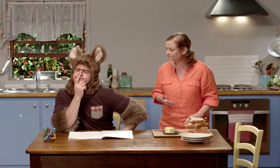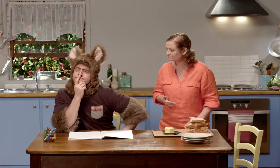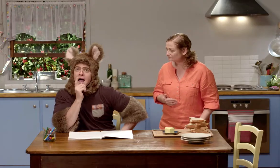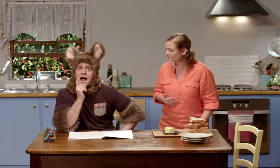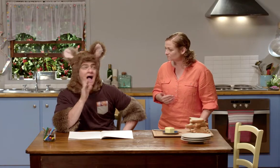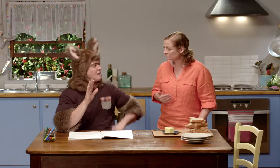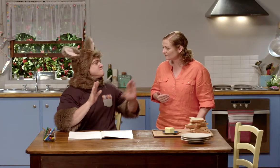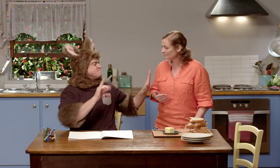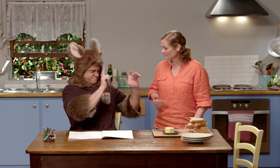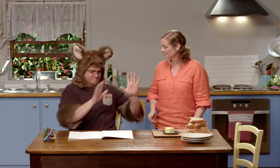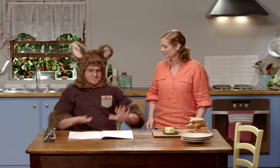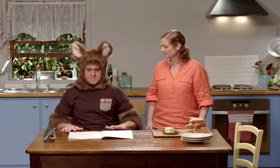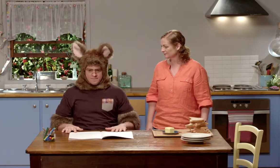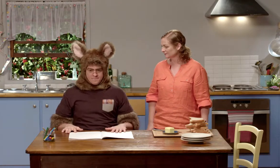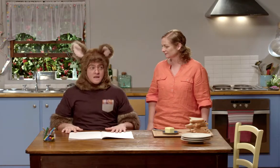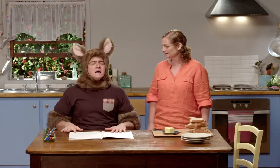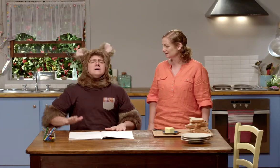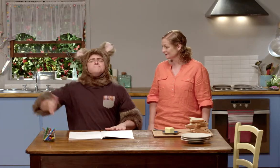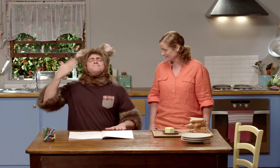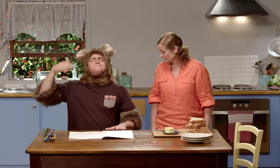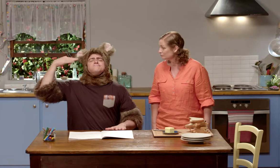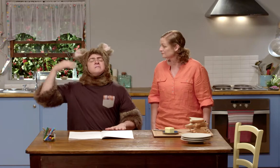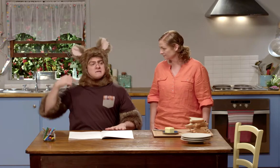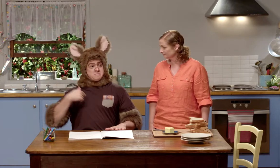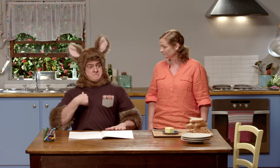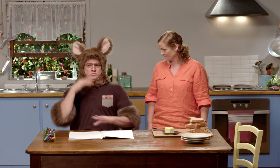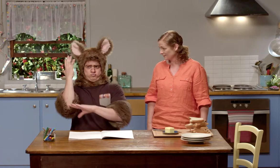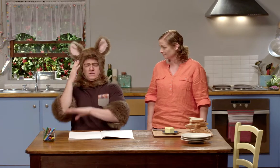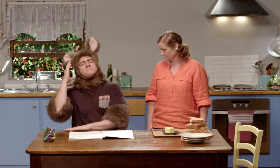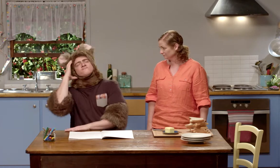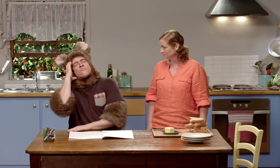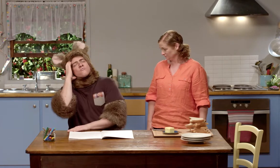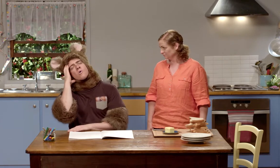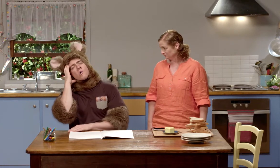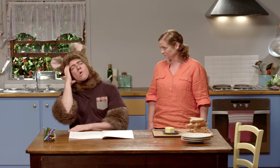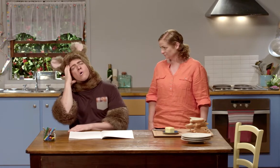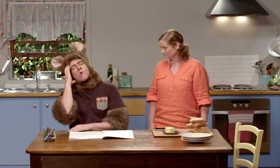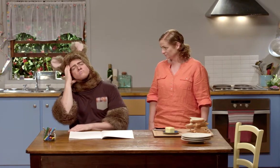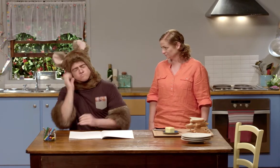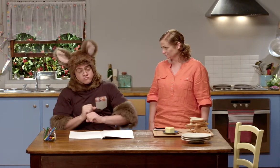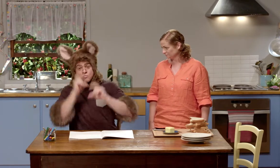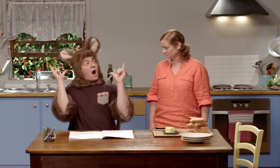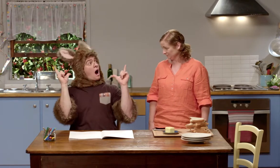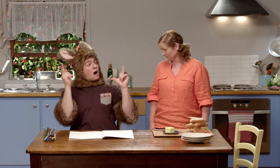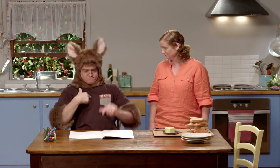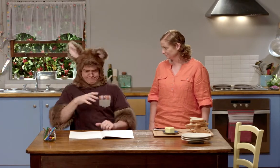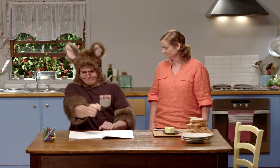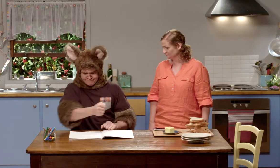Hmm, oh I remember. One day I was asleep in my treehouse.